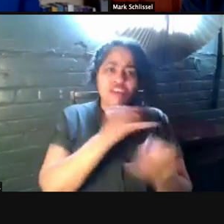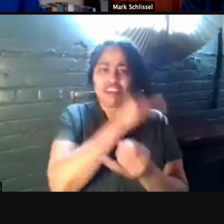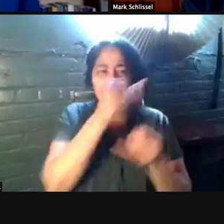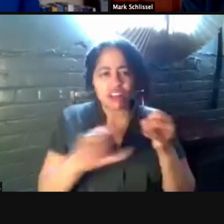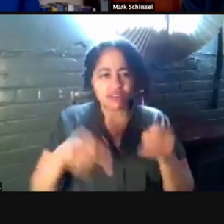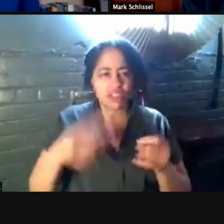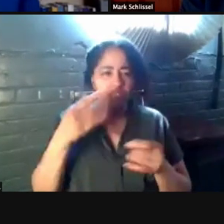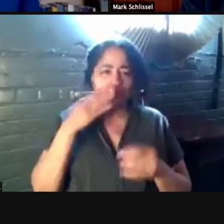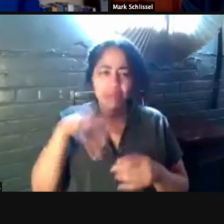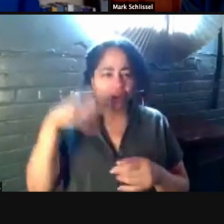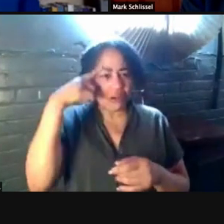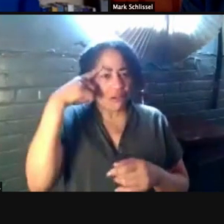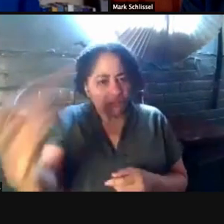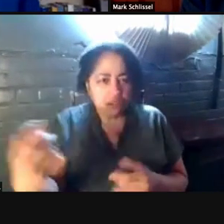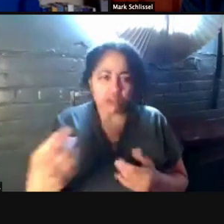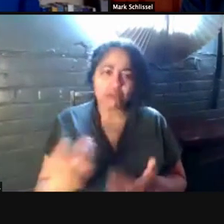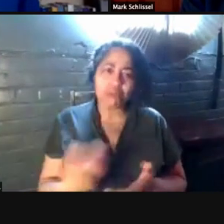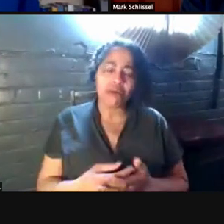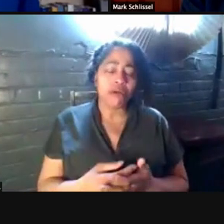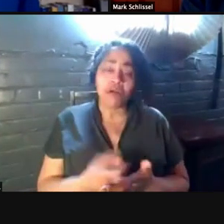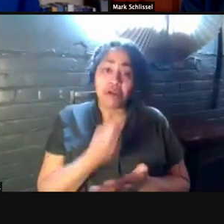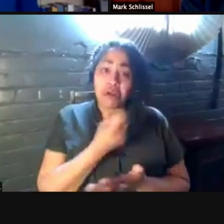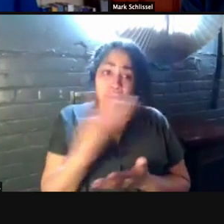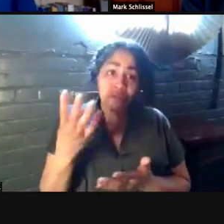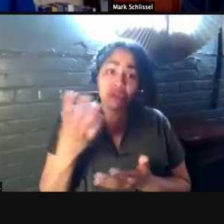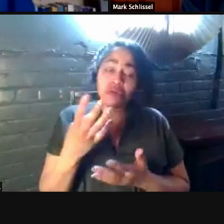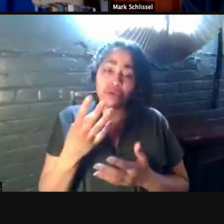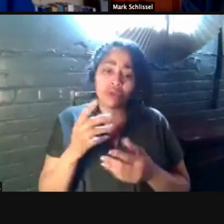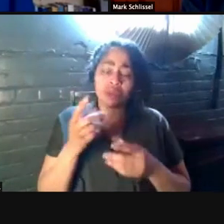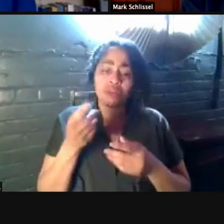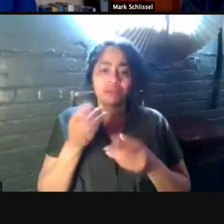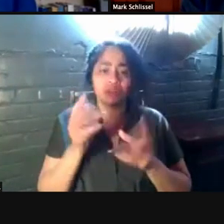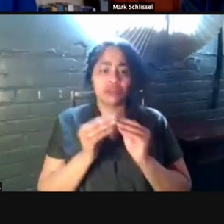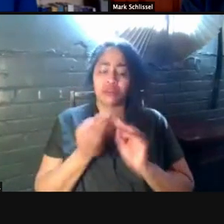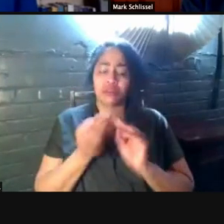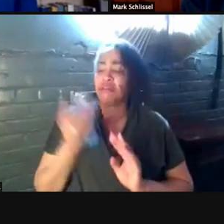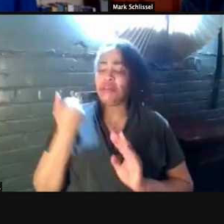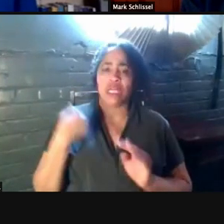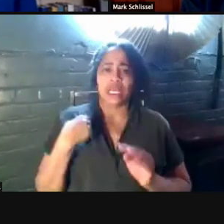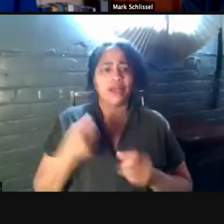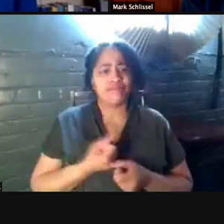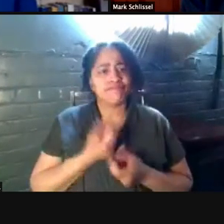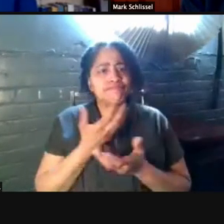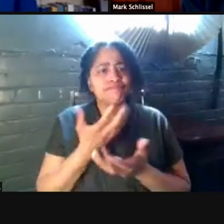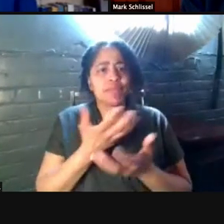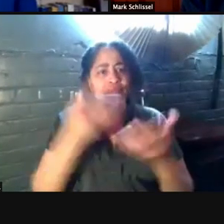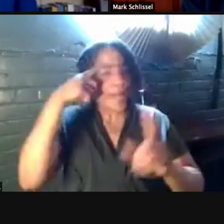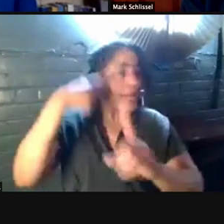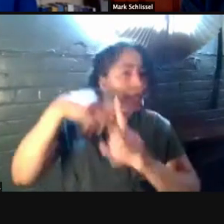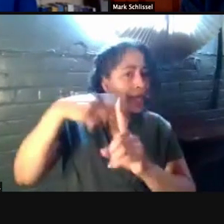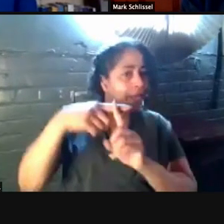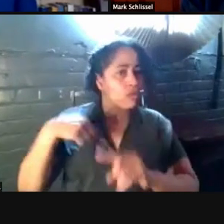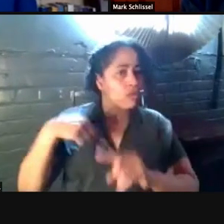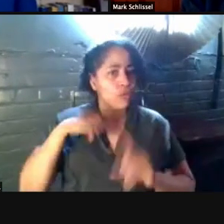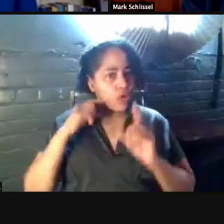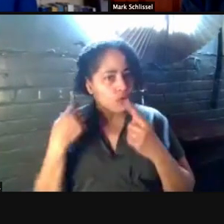And a few town halls to go. I expressed a lot of optimism about where we were headed tonight. I actually, I remain very optimistic